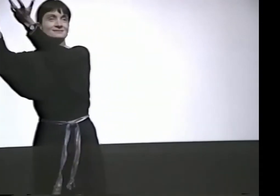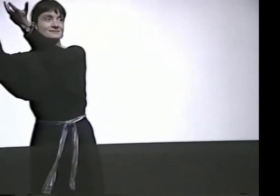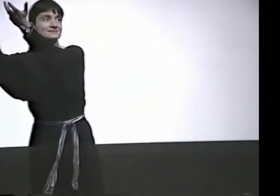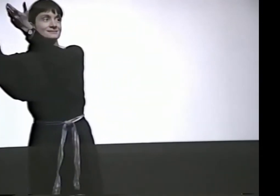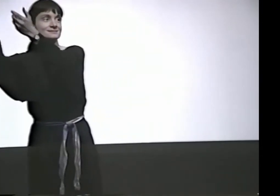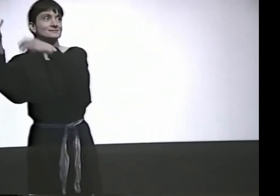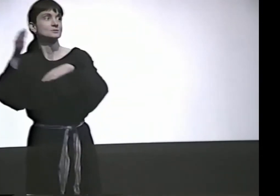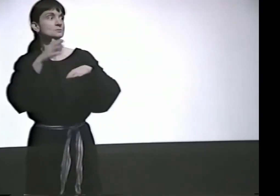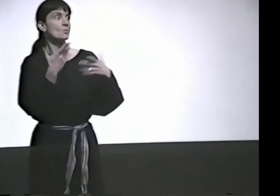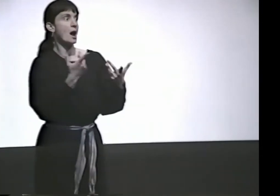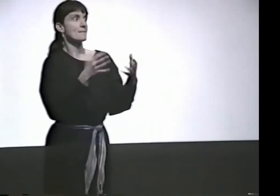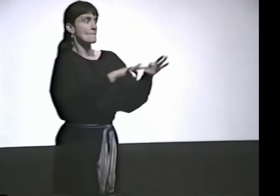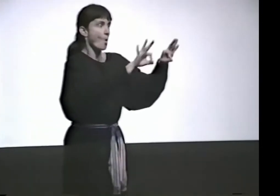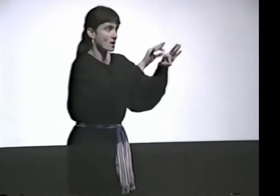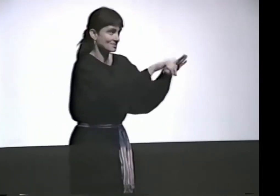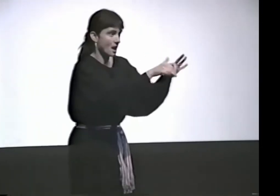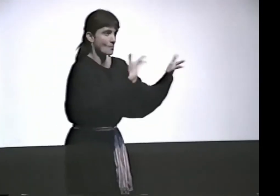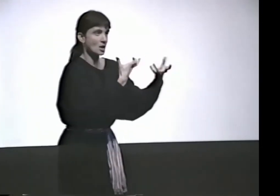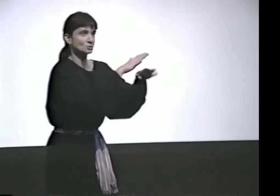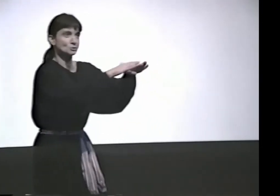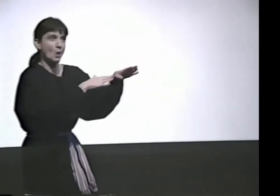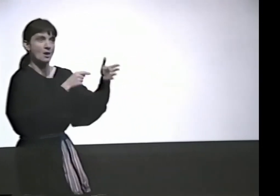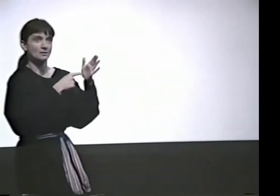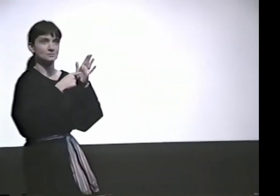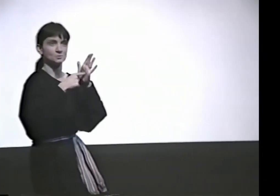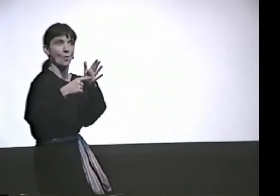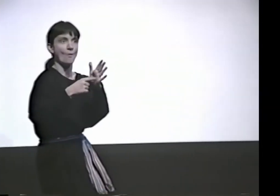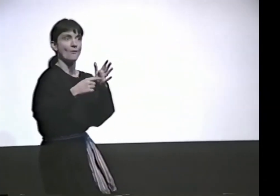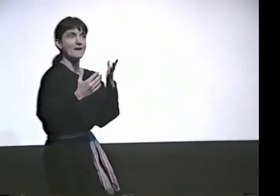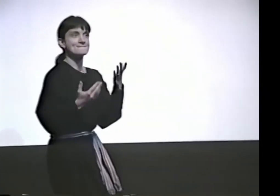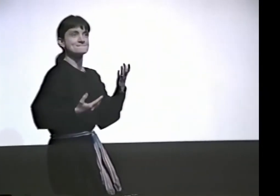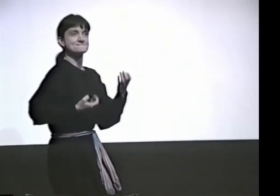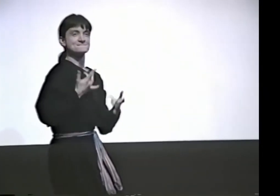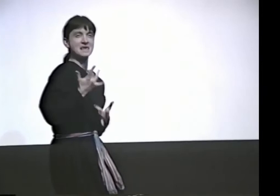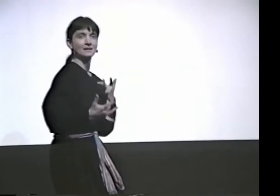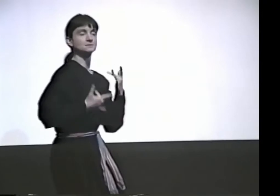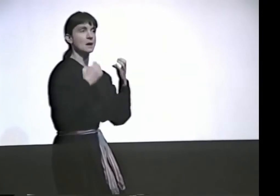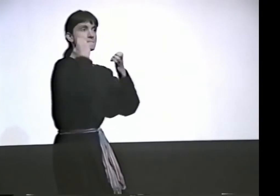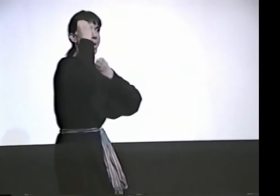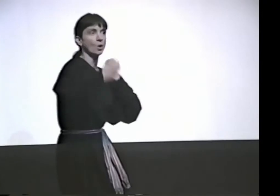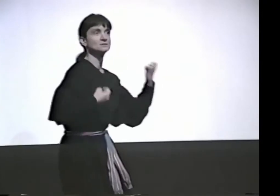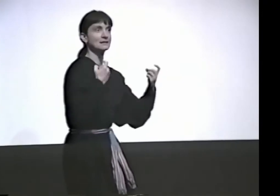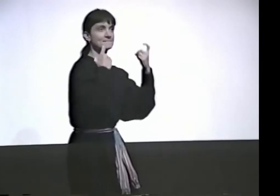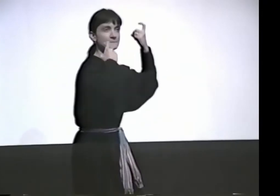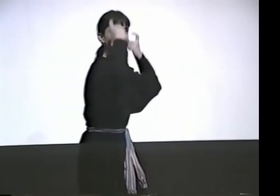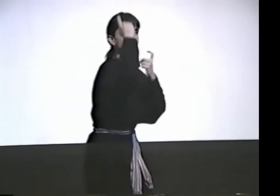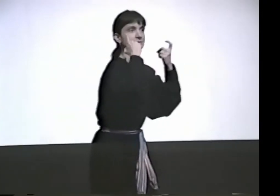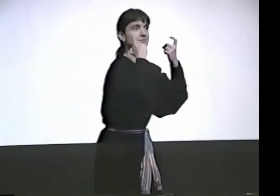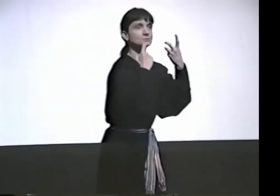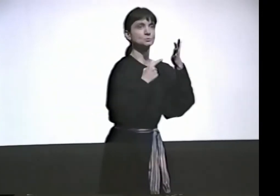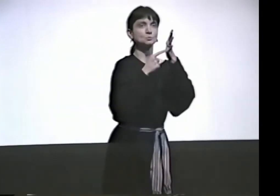WHAT THE SIGN IS ISN'T THAT IMPORTANT, BUT THE SPEED OF IT IS. I WANT THE CONTRAST BETWEEN THE FAST AND THE SLOW,